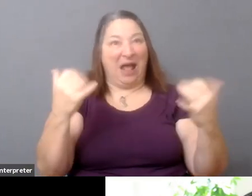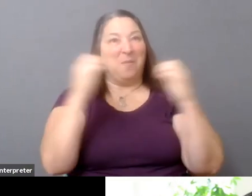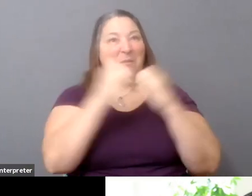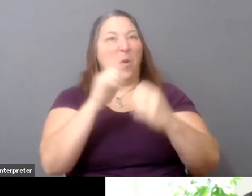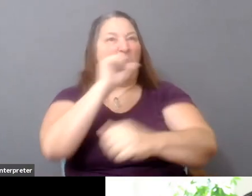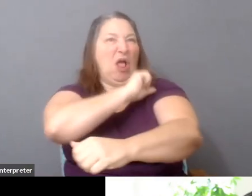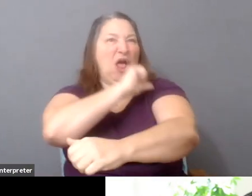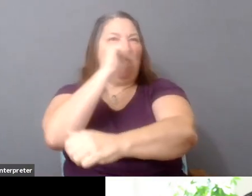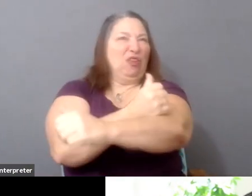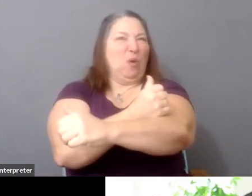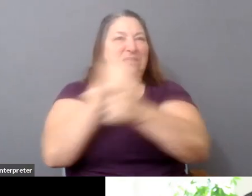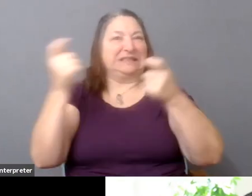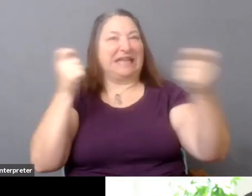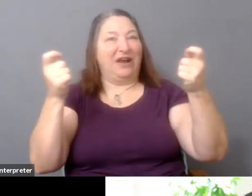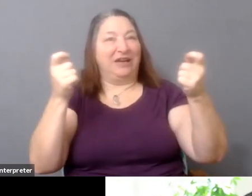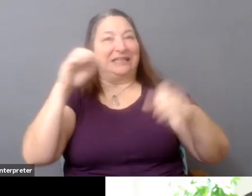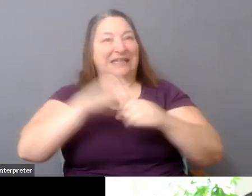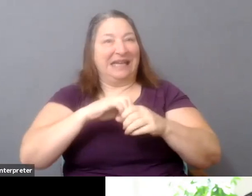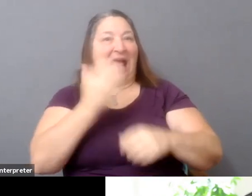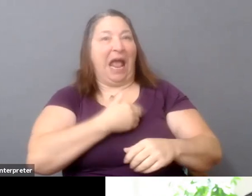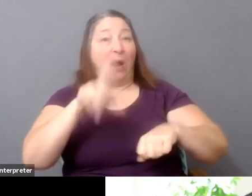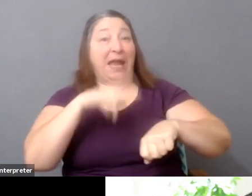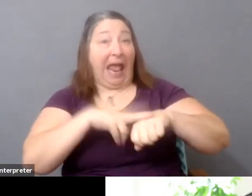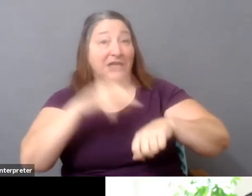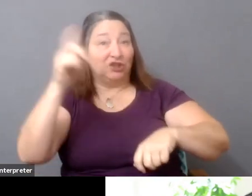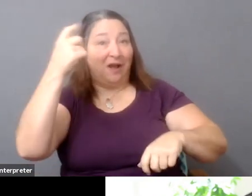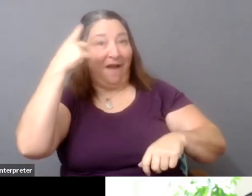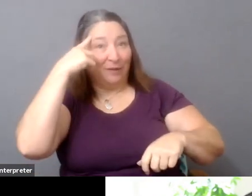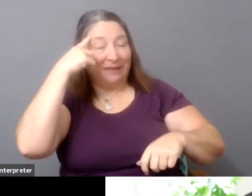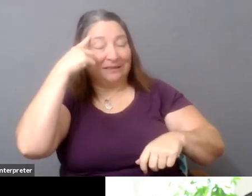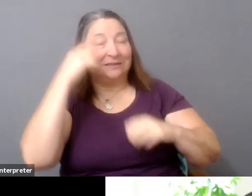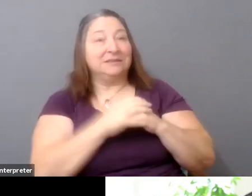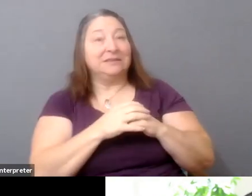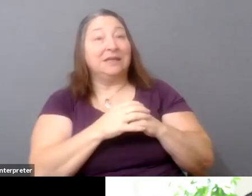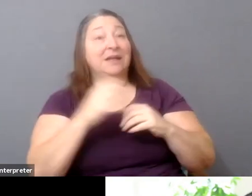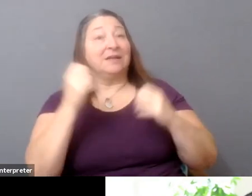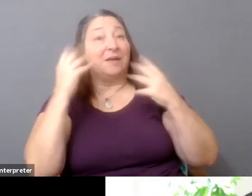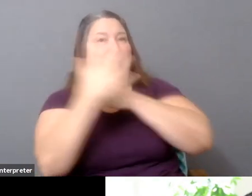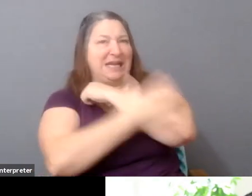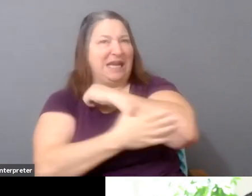in national governments, and there are countries where you can see that very plainly, and there